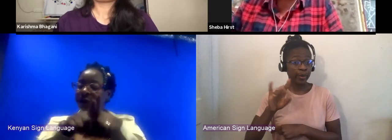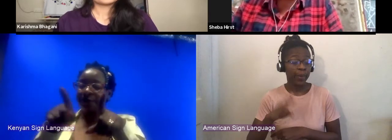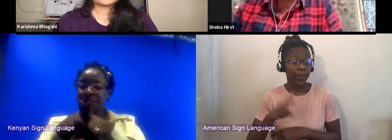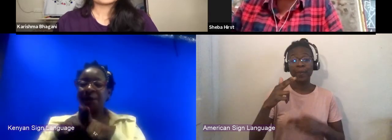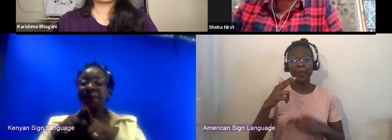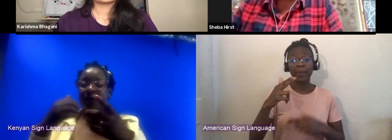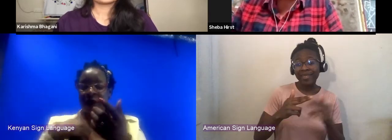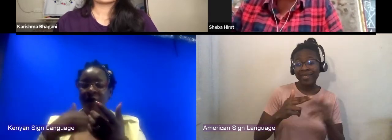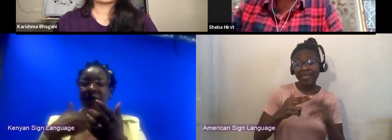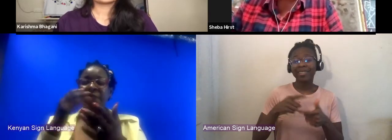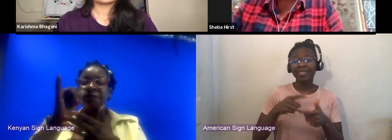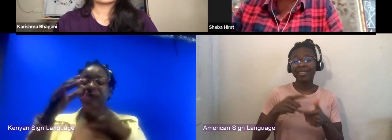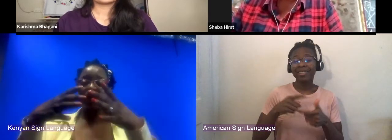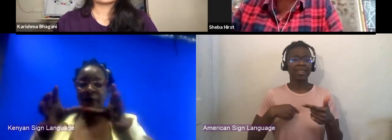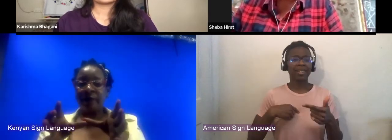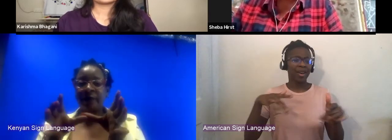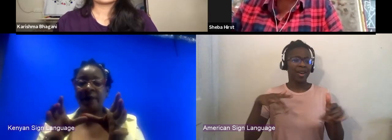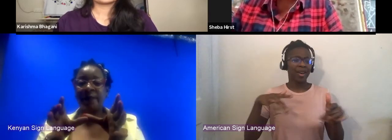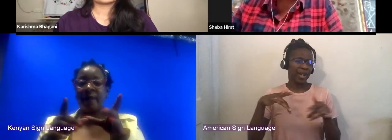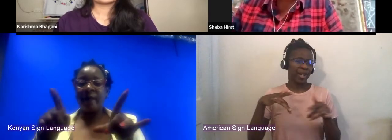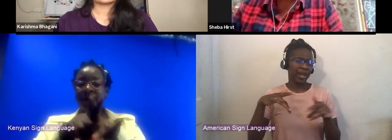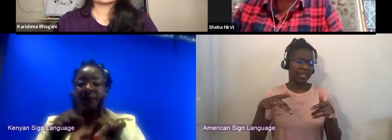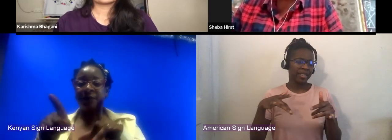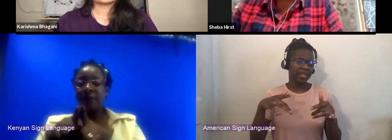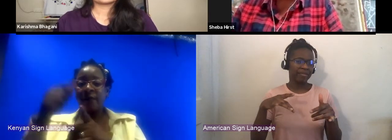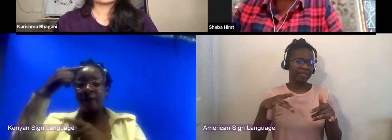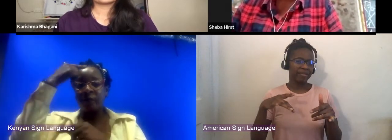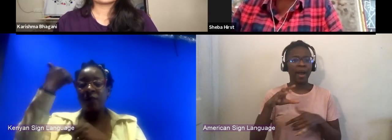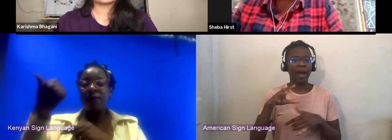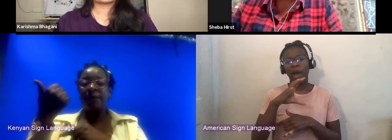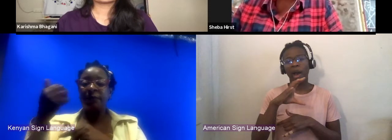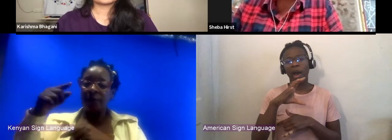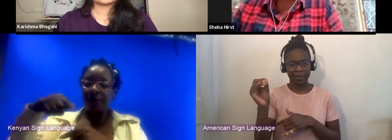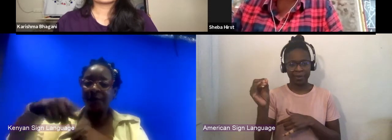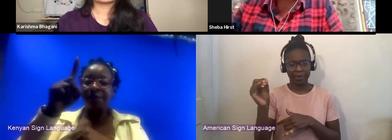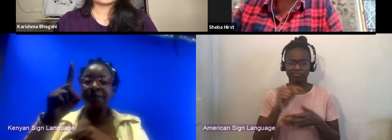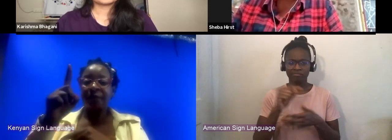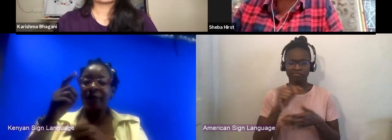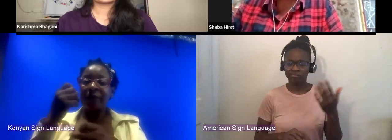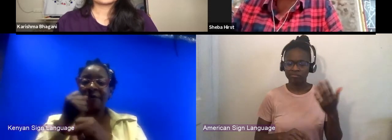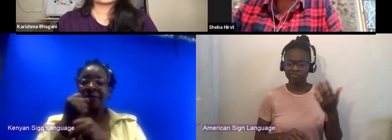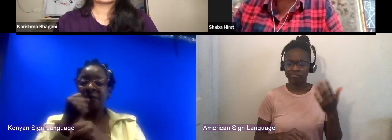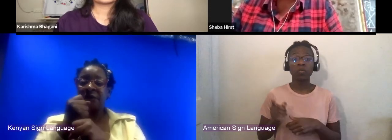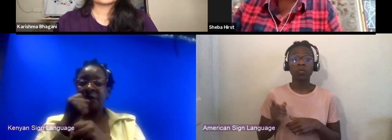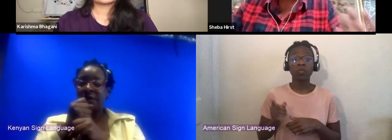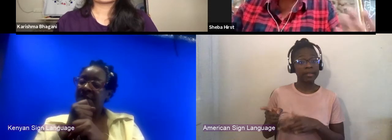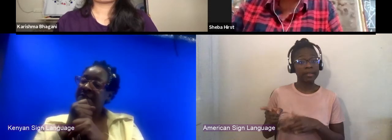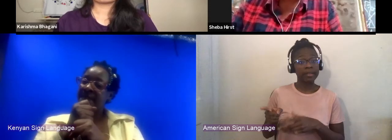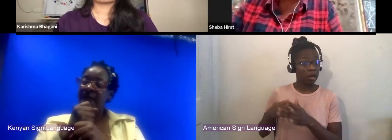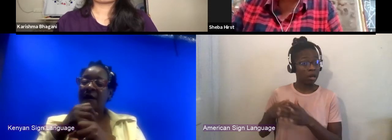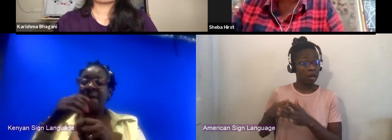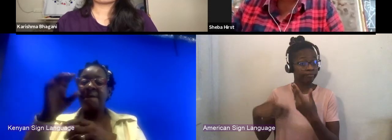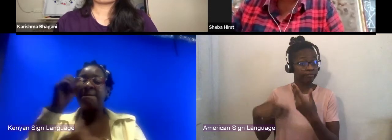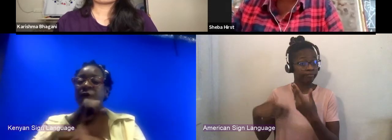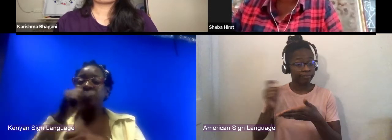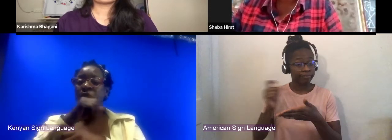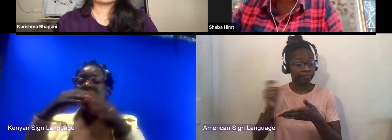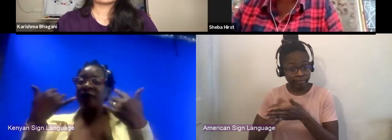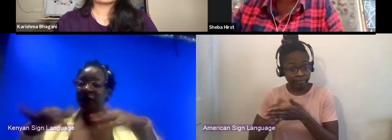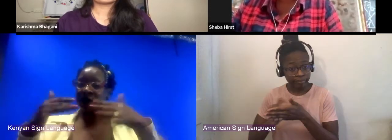And then because he went into writing musical theater I also started to produce musical theater